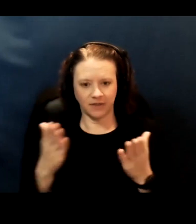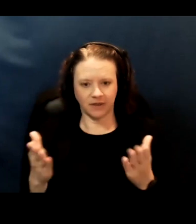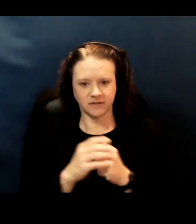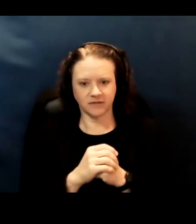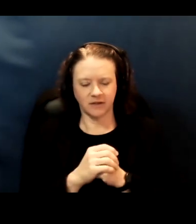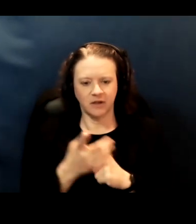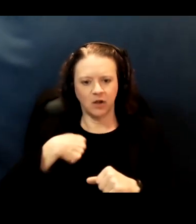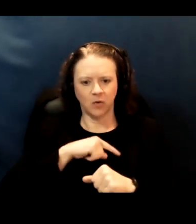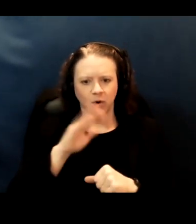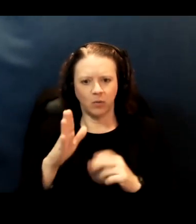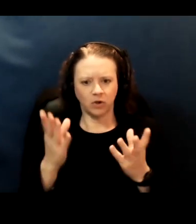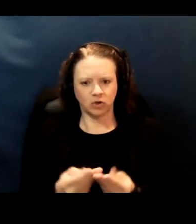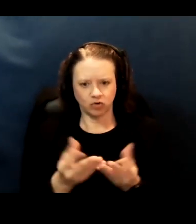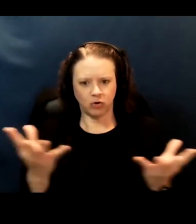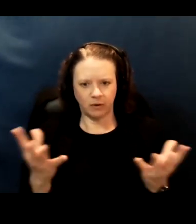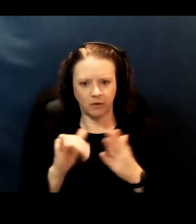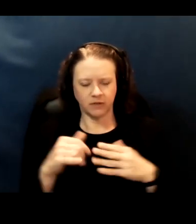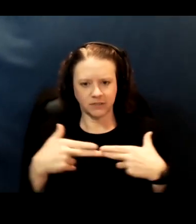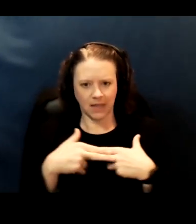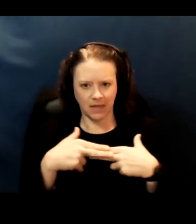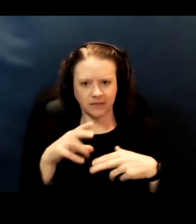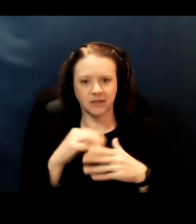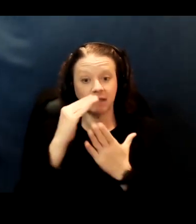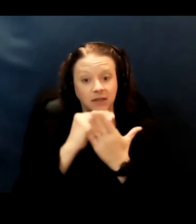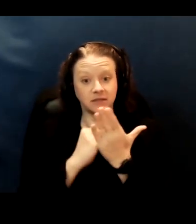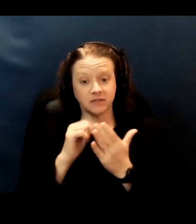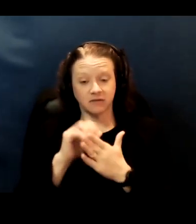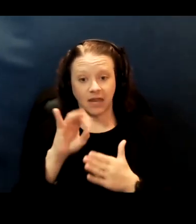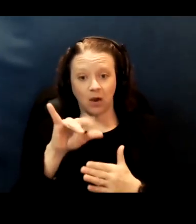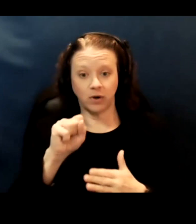We will distribute the slides and the list of counties who are currently planning